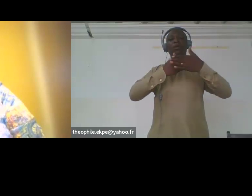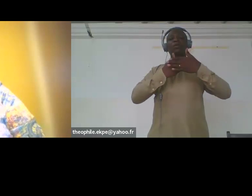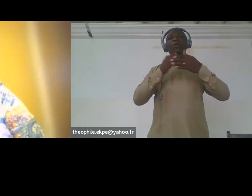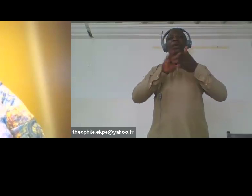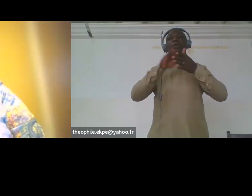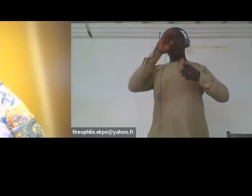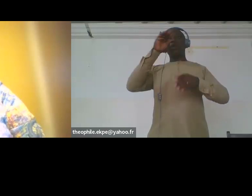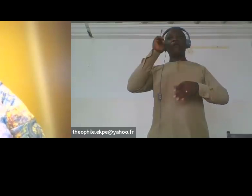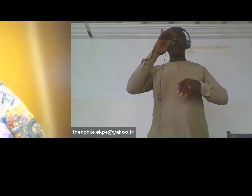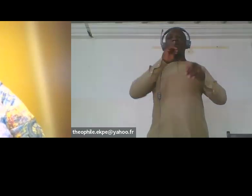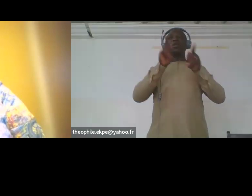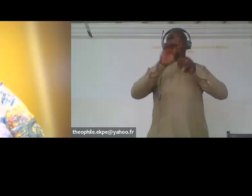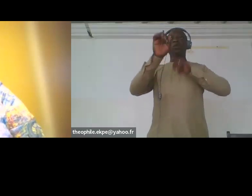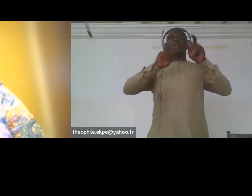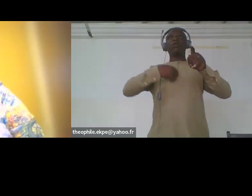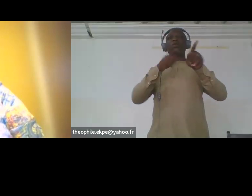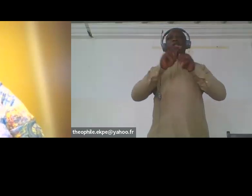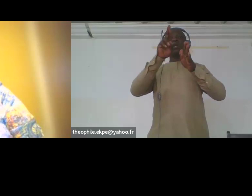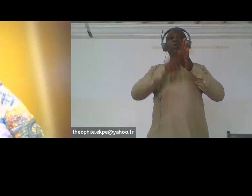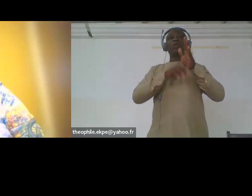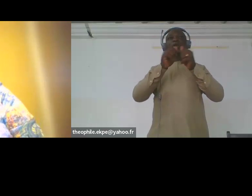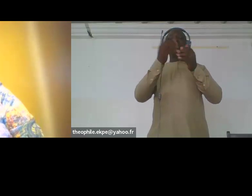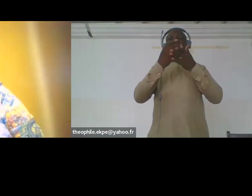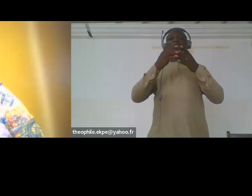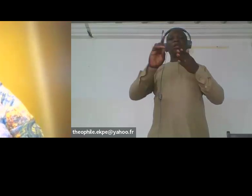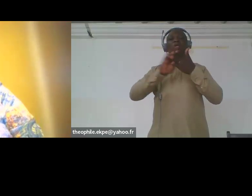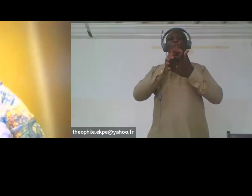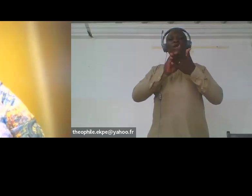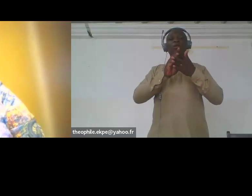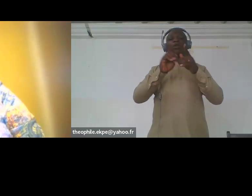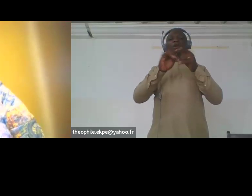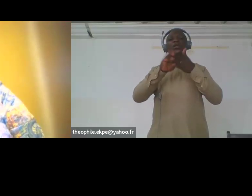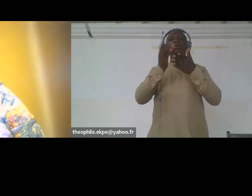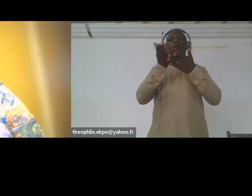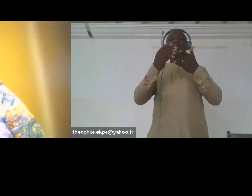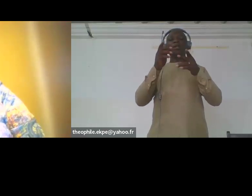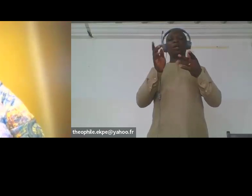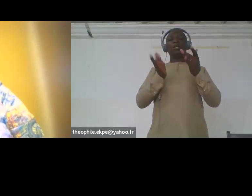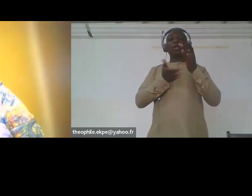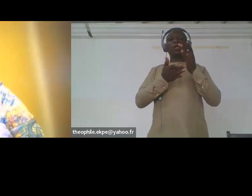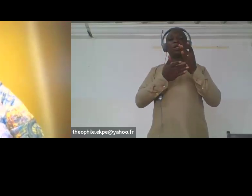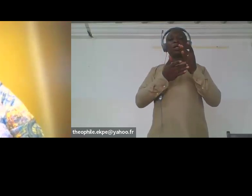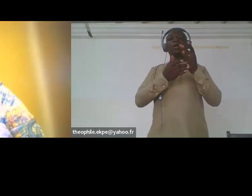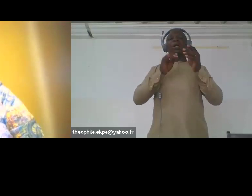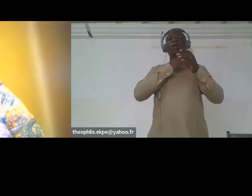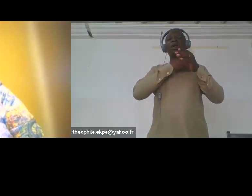down the discrimination factors to ethnicity, literacy level, legal status and disability.